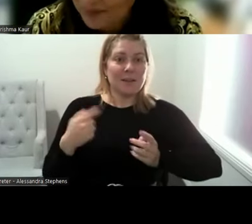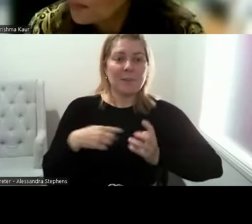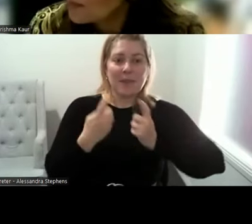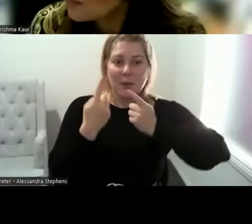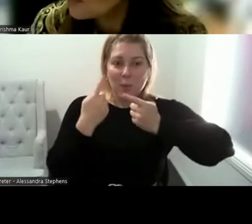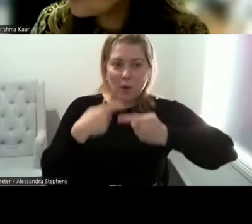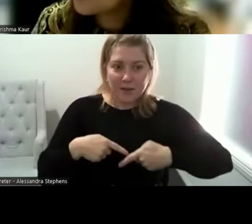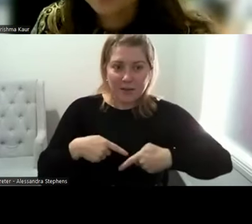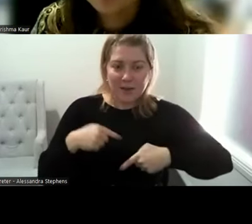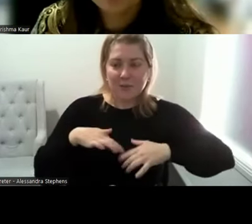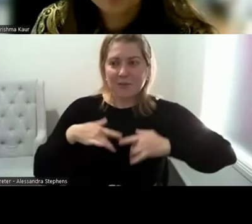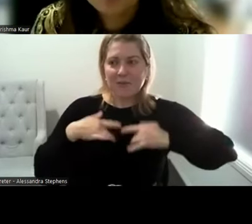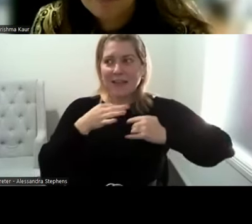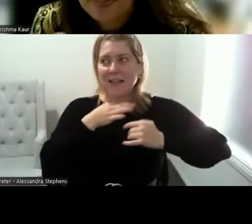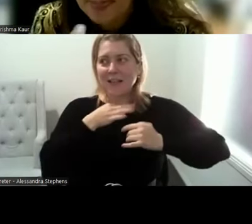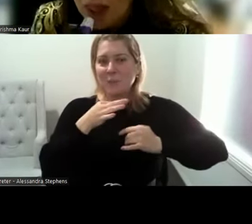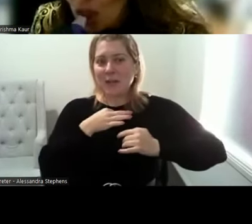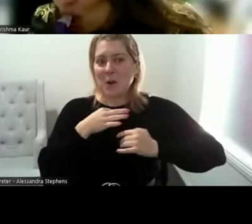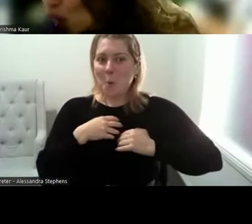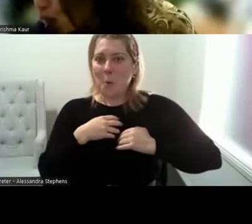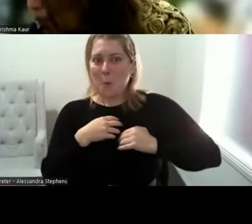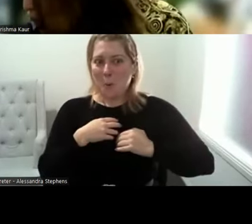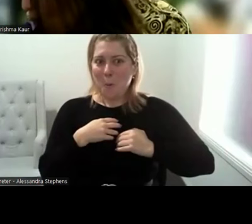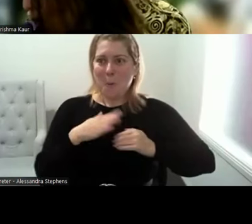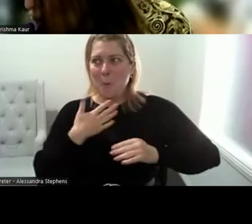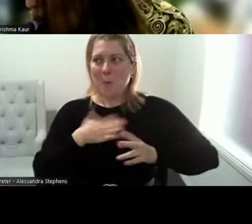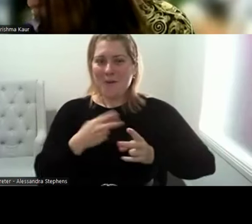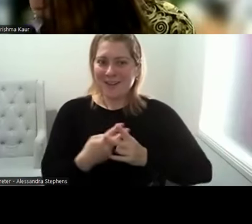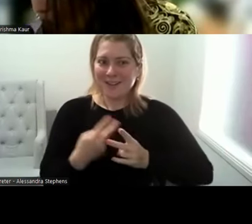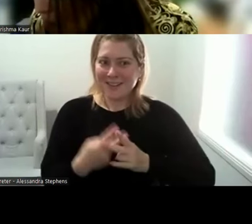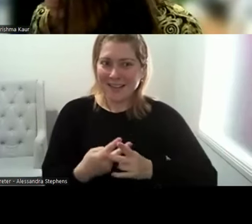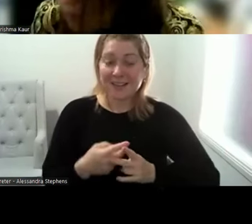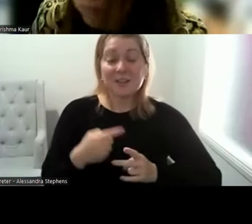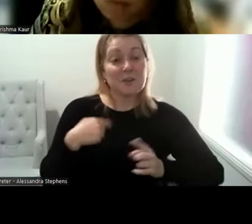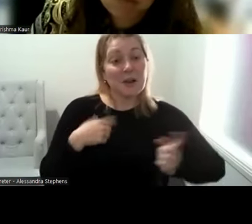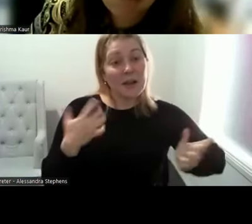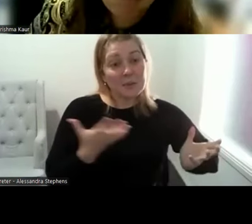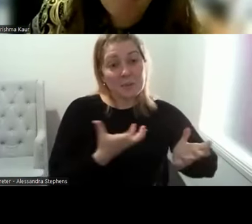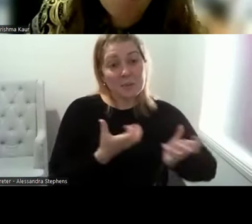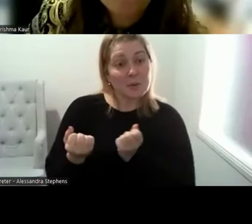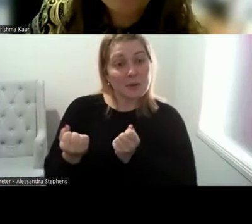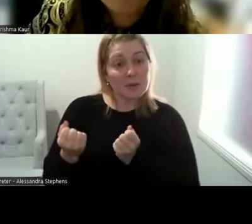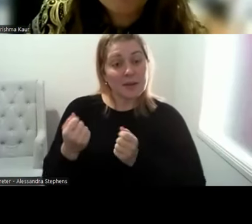horny as they would say. And so I was brought in to do sex toys, but actually when we sat